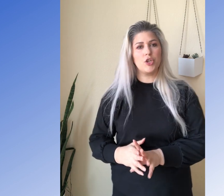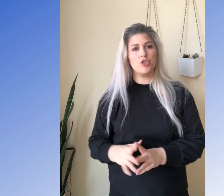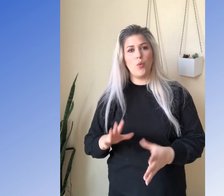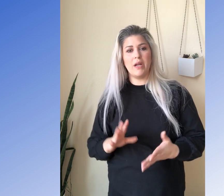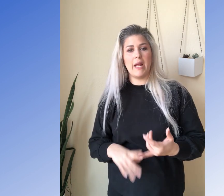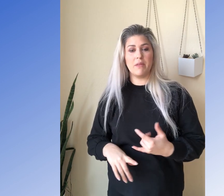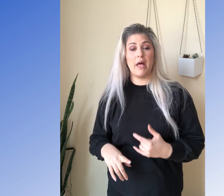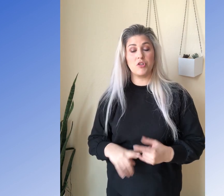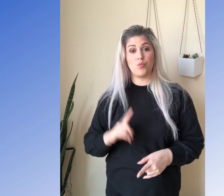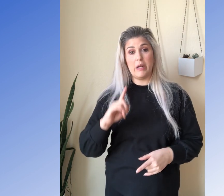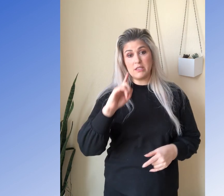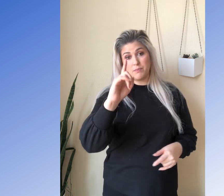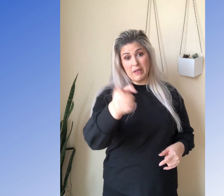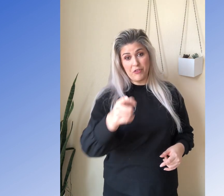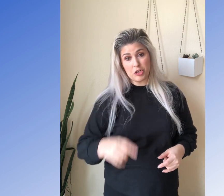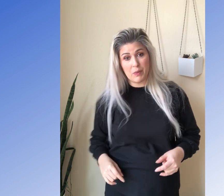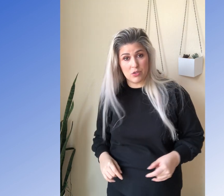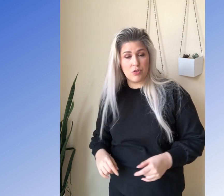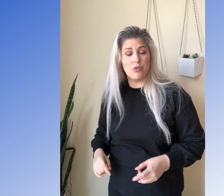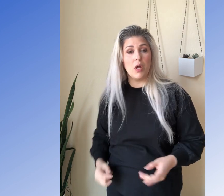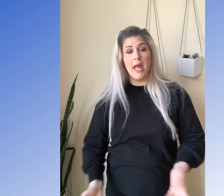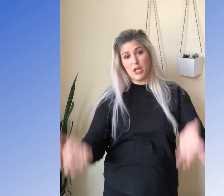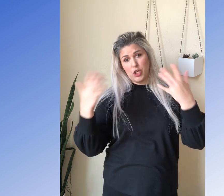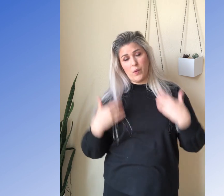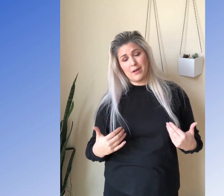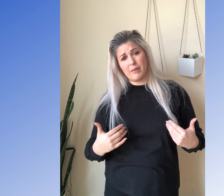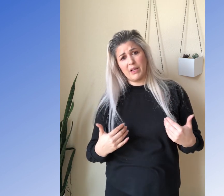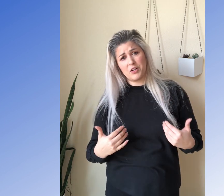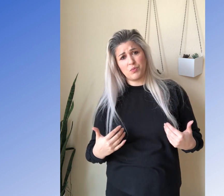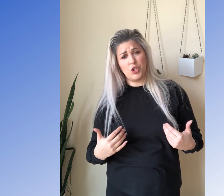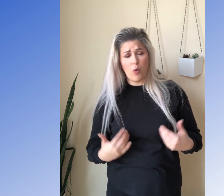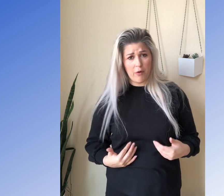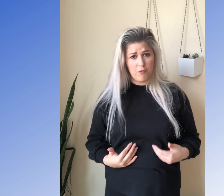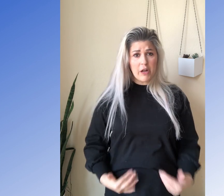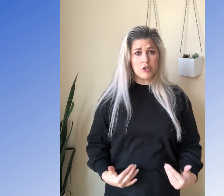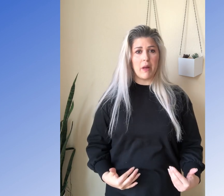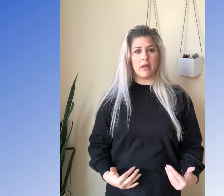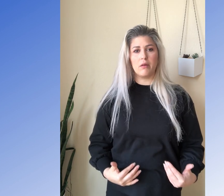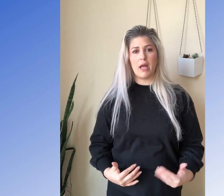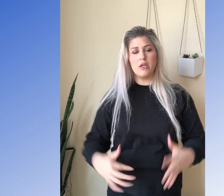So you don't want to name the letters when it's being through your spelled to you and you don't want any of the letters when you are finger spelling. Okay?